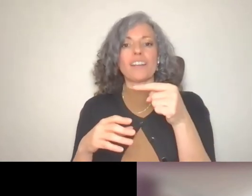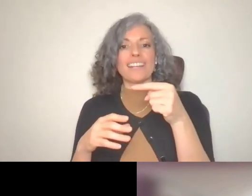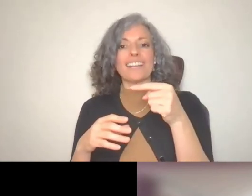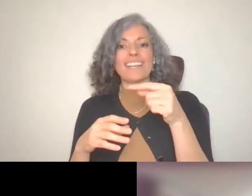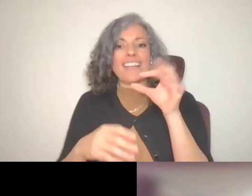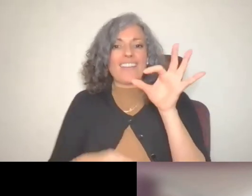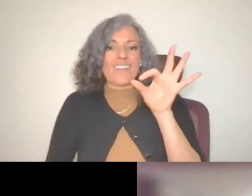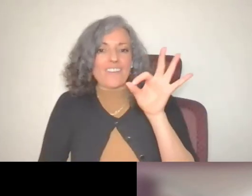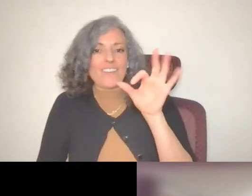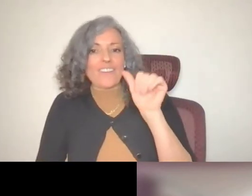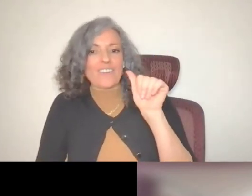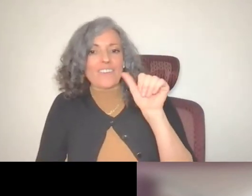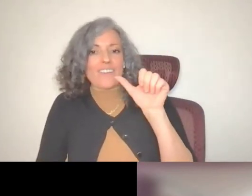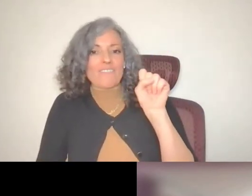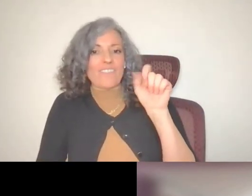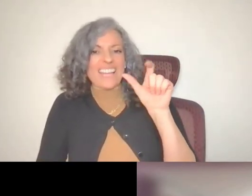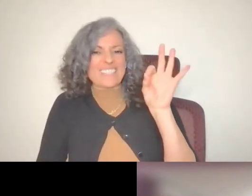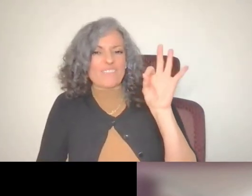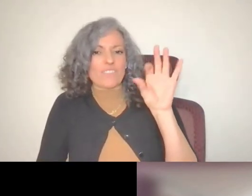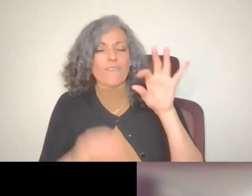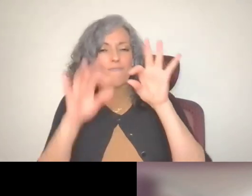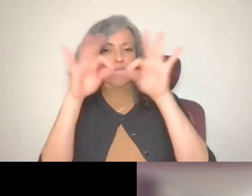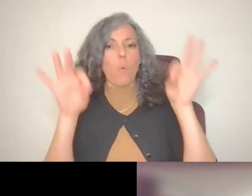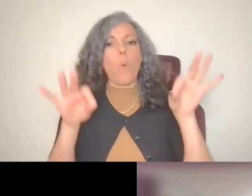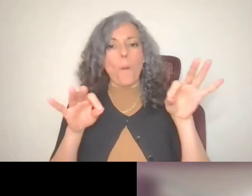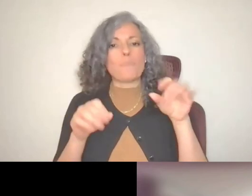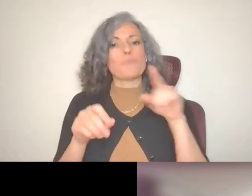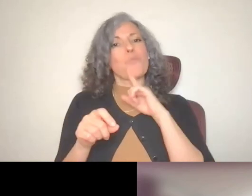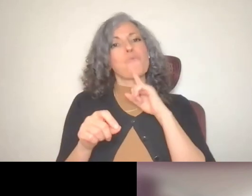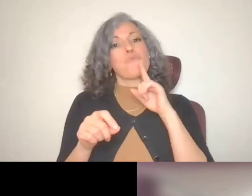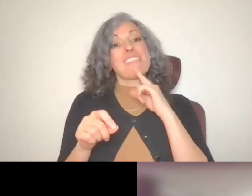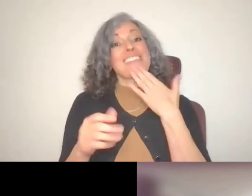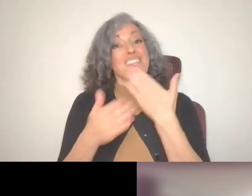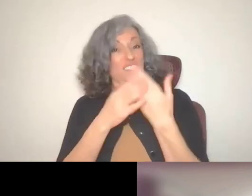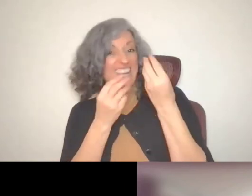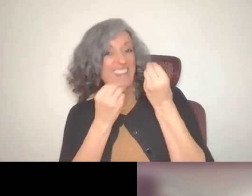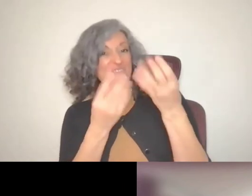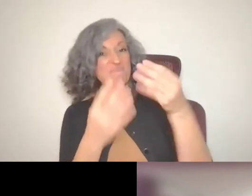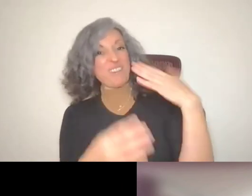So that was a really great and fastest